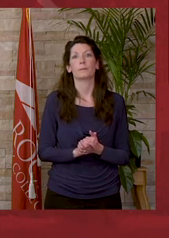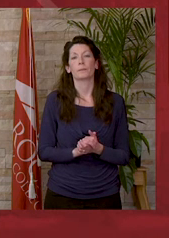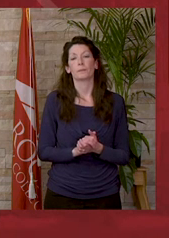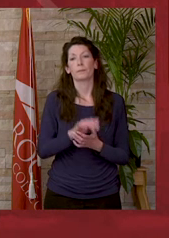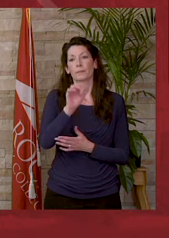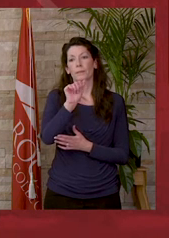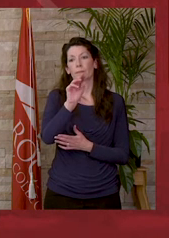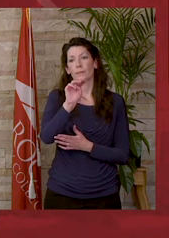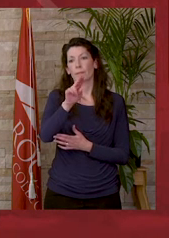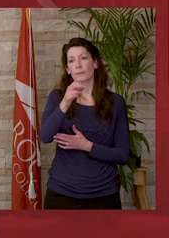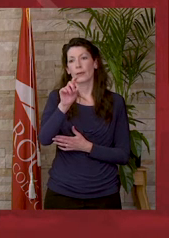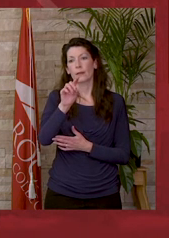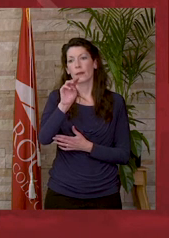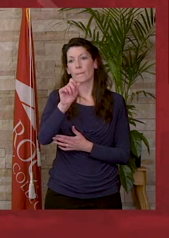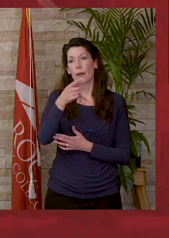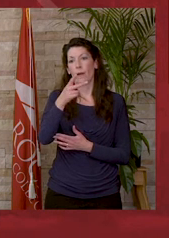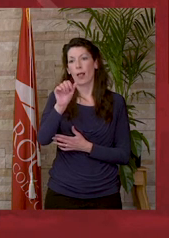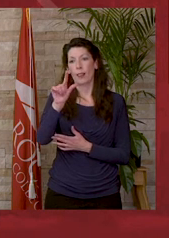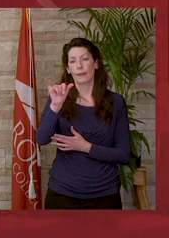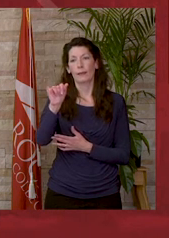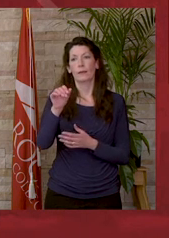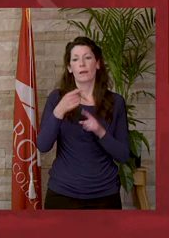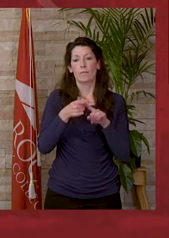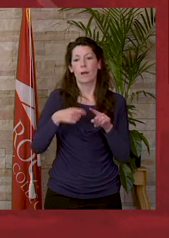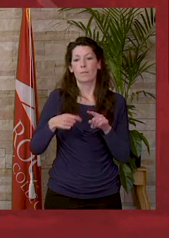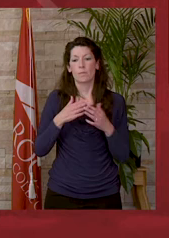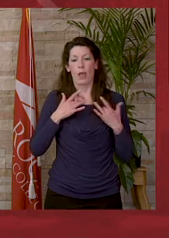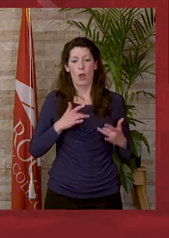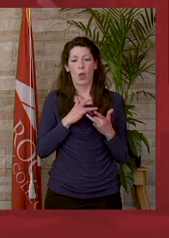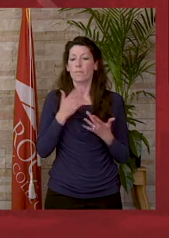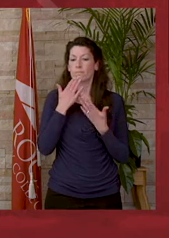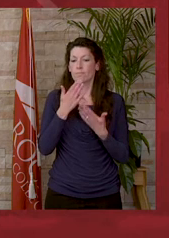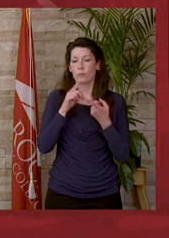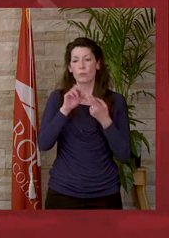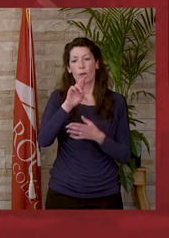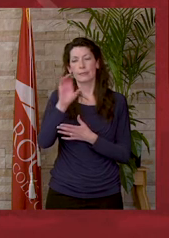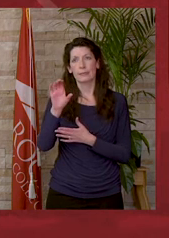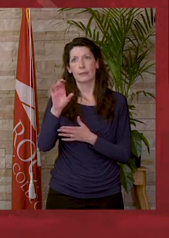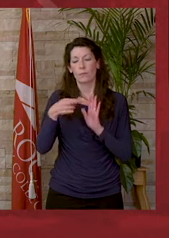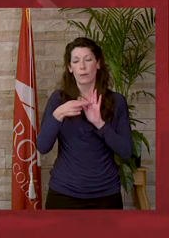Ahmed Madkhali: From the bottom of my heart, I'm grateful to RRCC represented by international